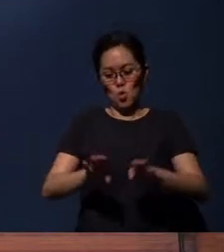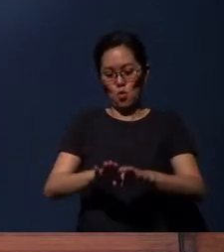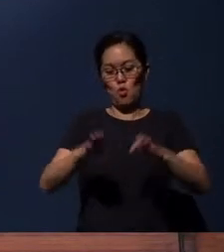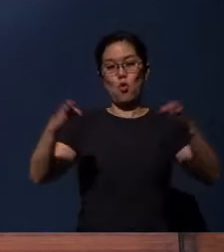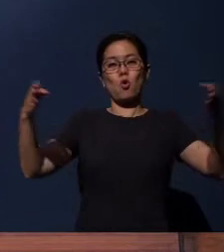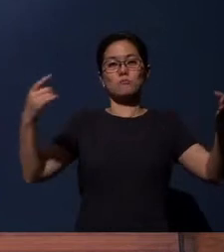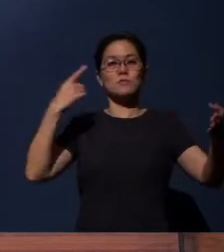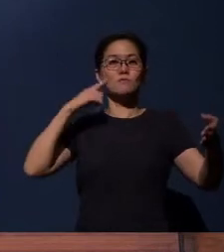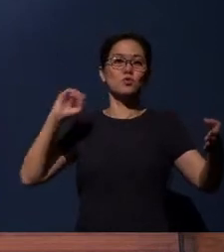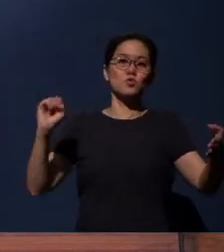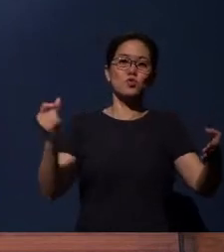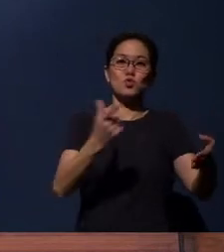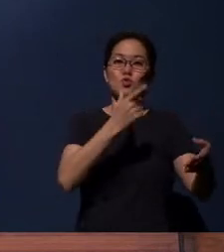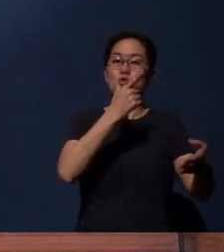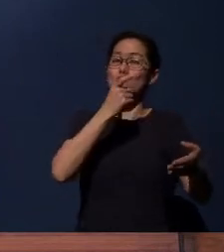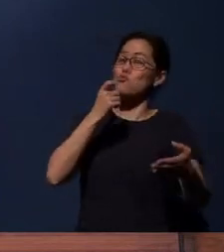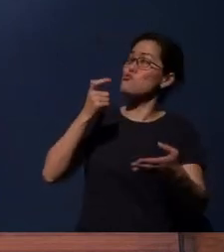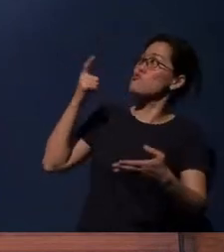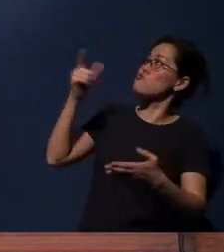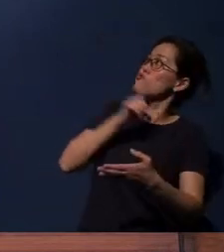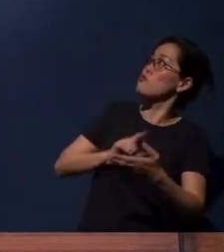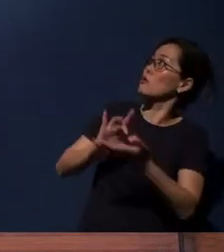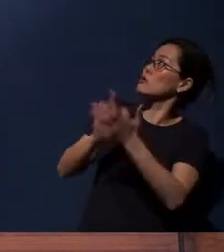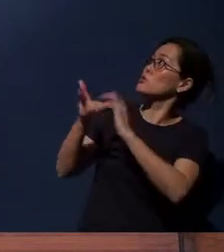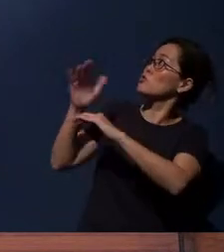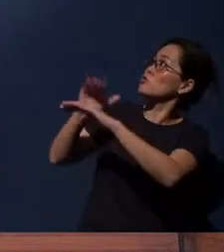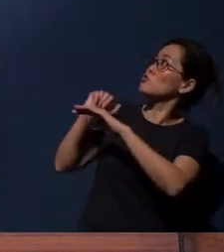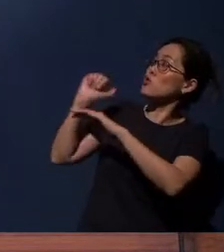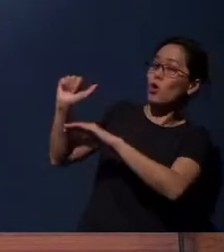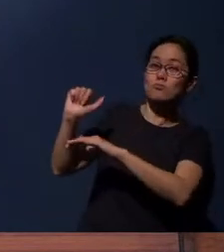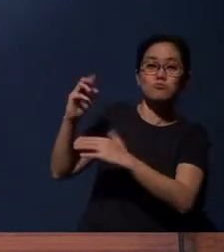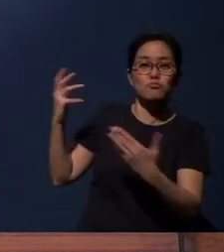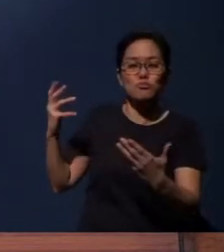who have called upon the Lord Jesus as their own personal Lord and Savior,